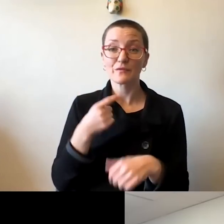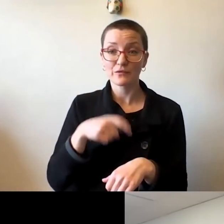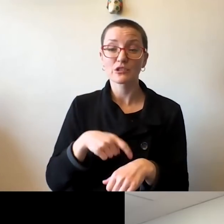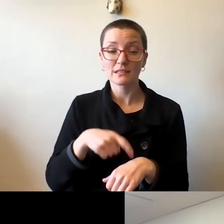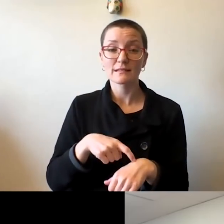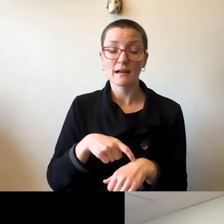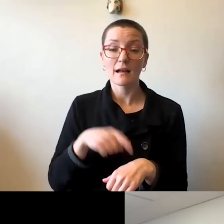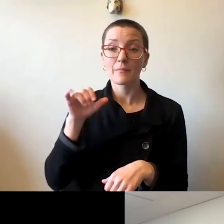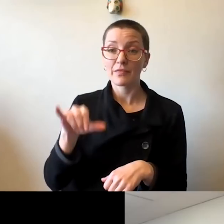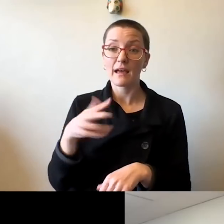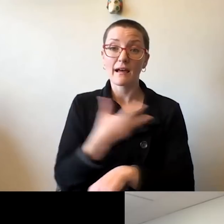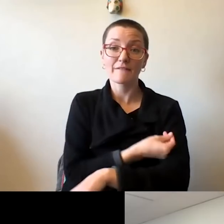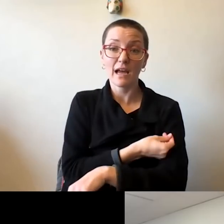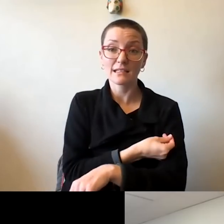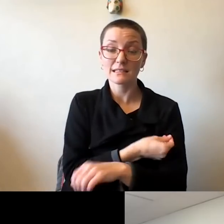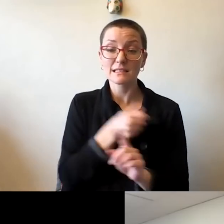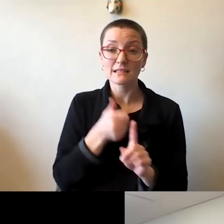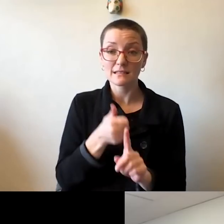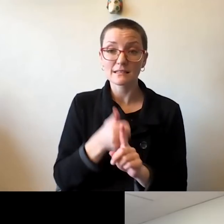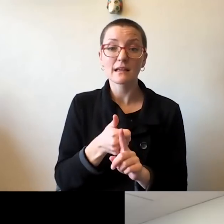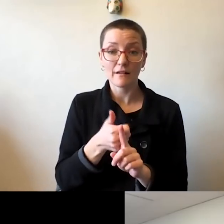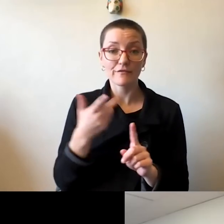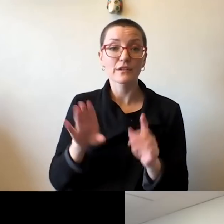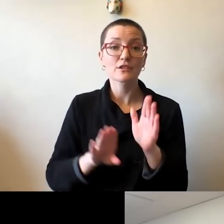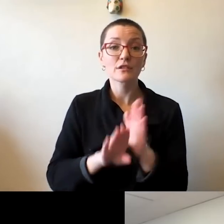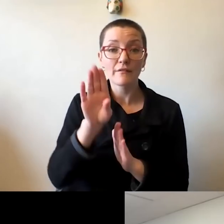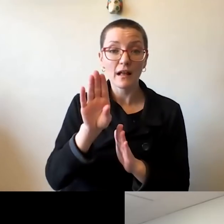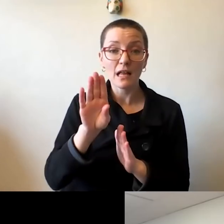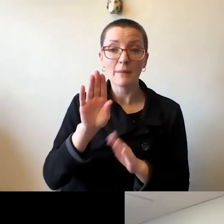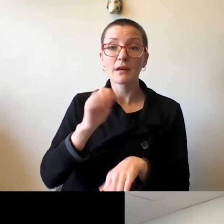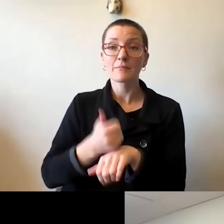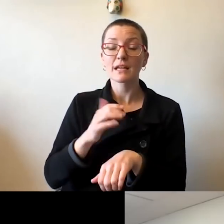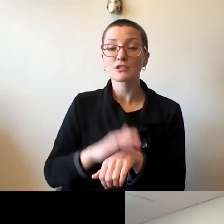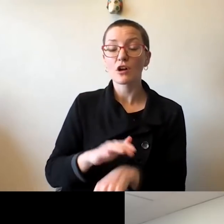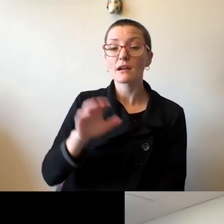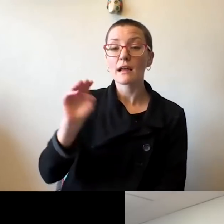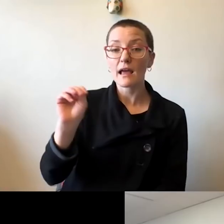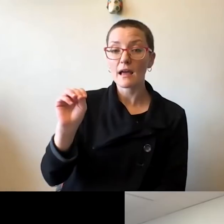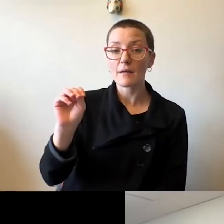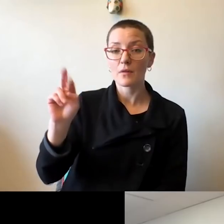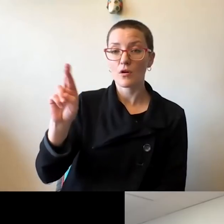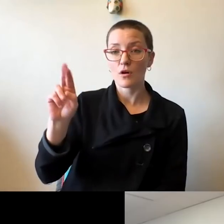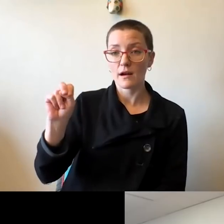that a vaccine has been developed based on mRNA, first time in the history of this country,